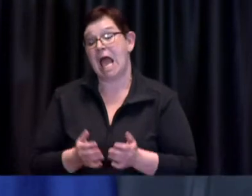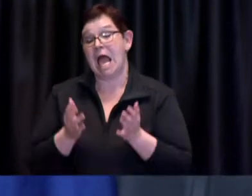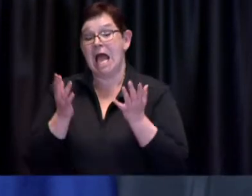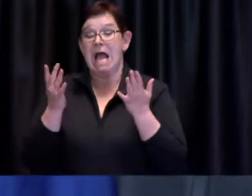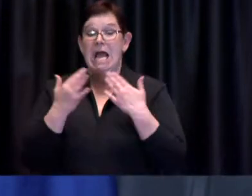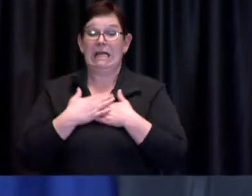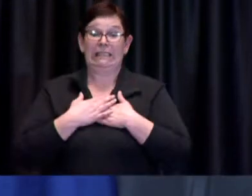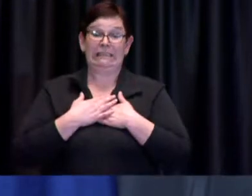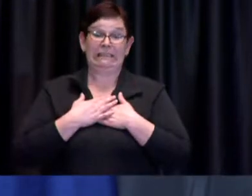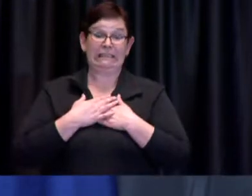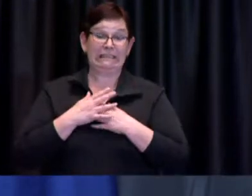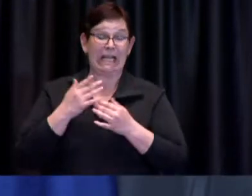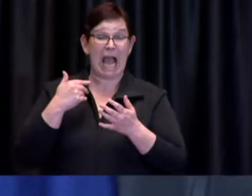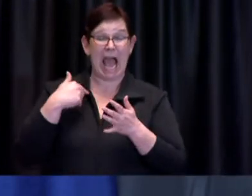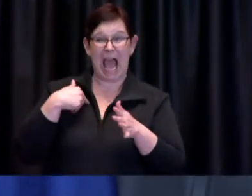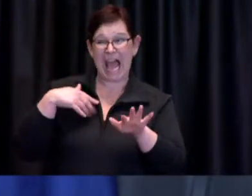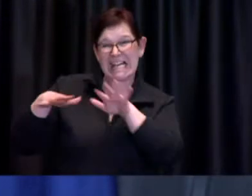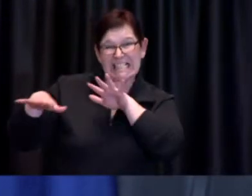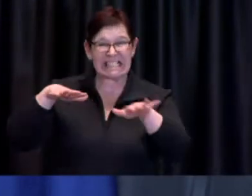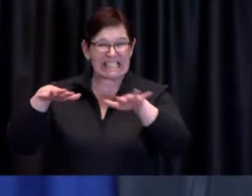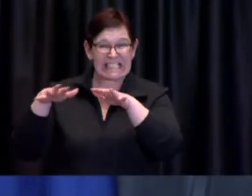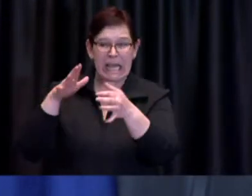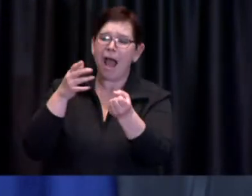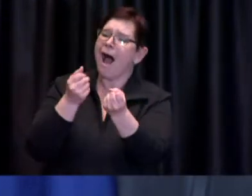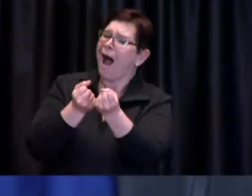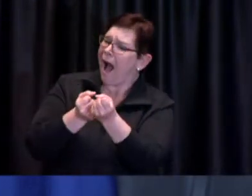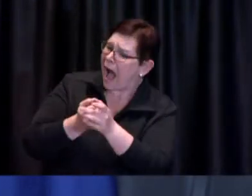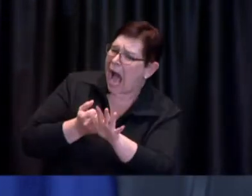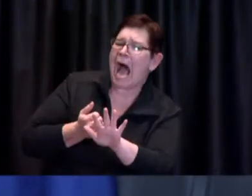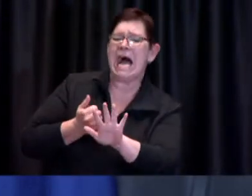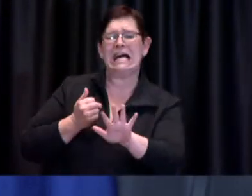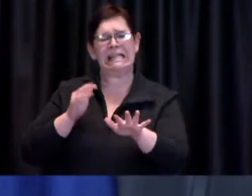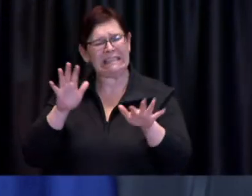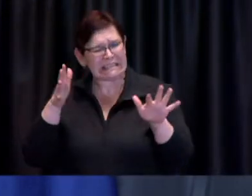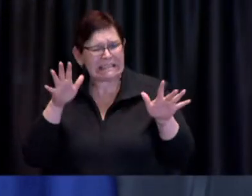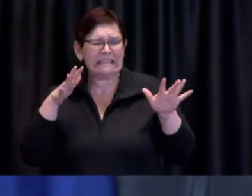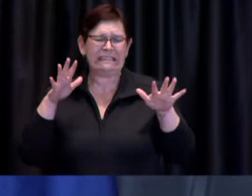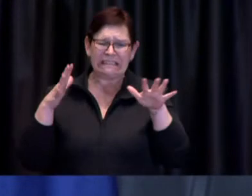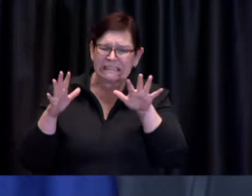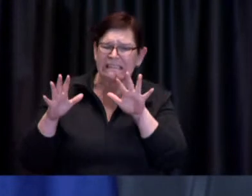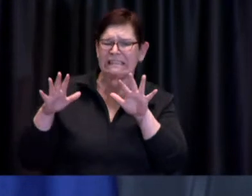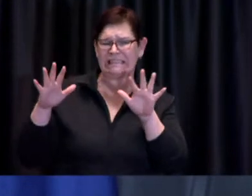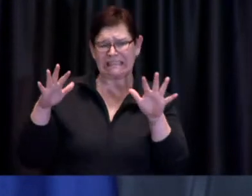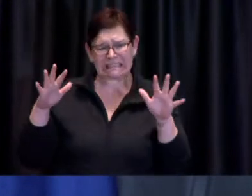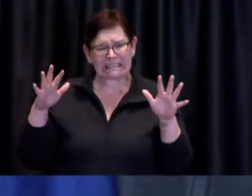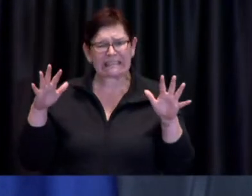for a couple of years now and I think this kind of thing was obviously interrupted by the pandemic and and our focus our